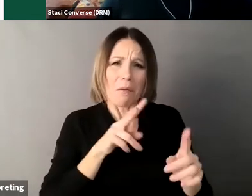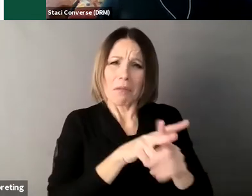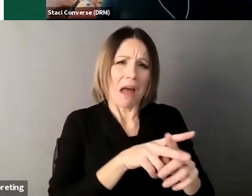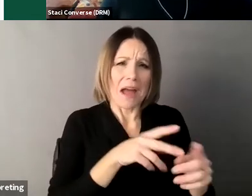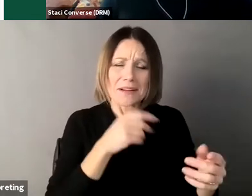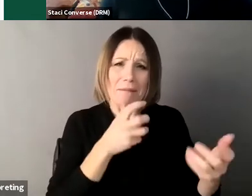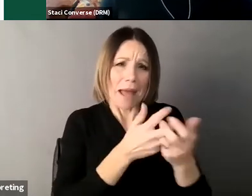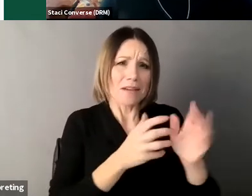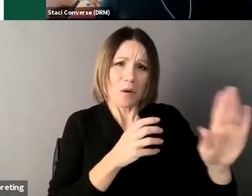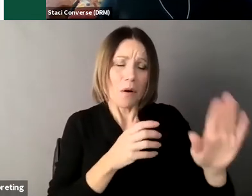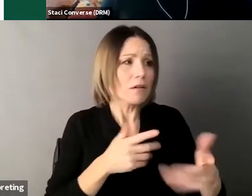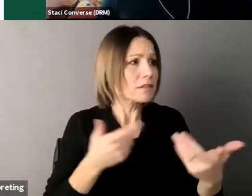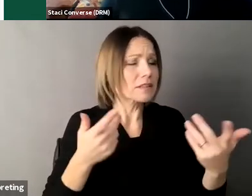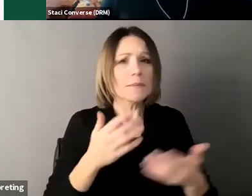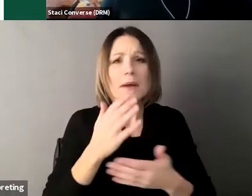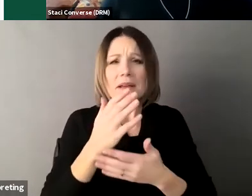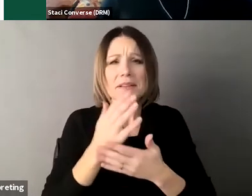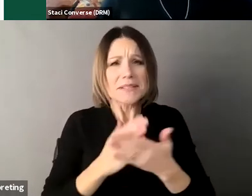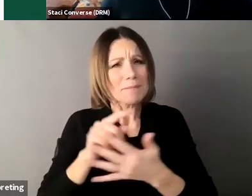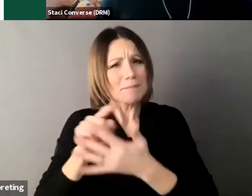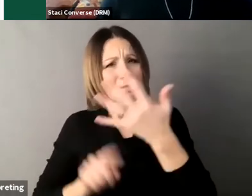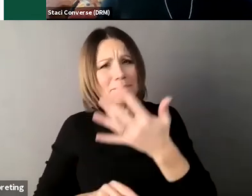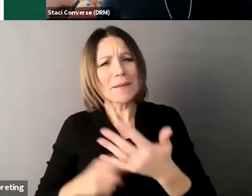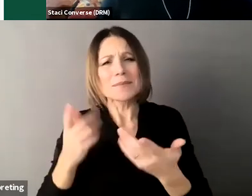may have other areas of life that they need help in like buying a car like me